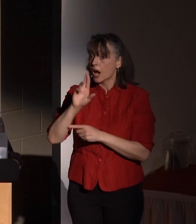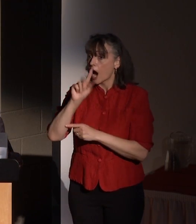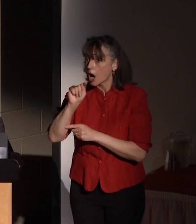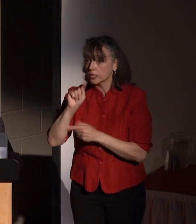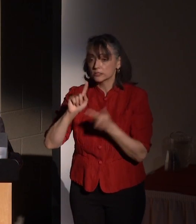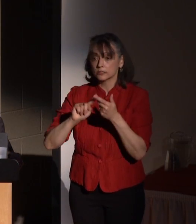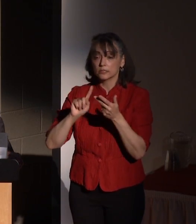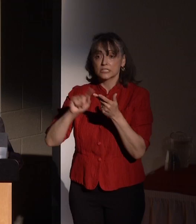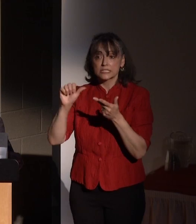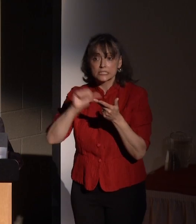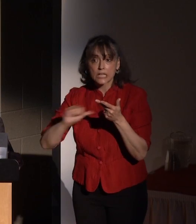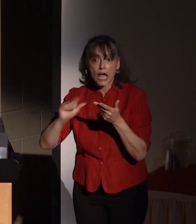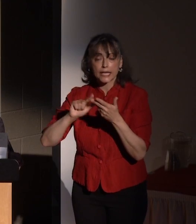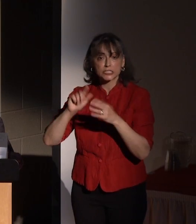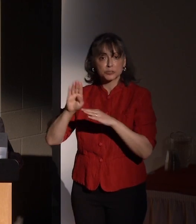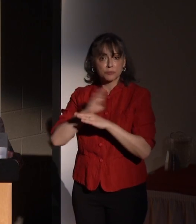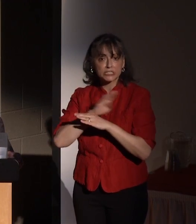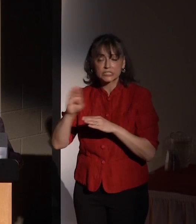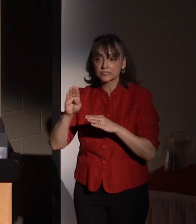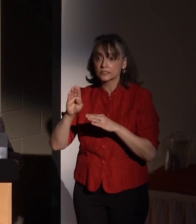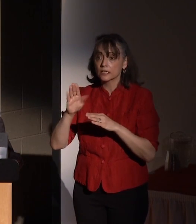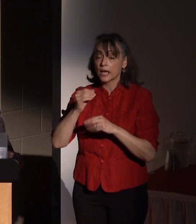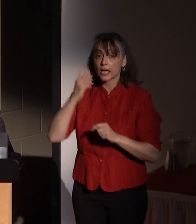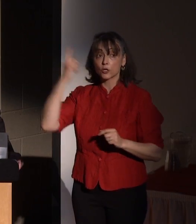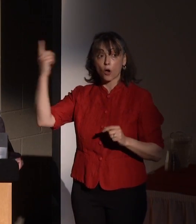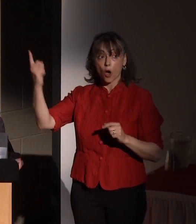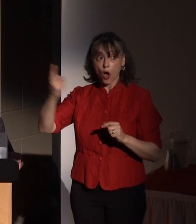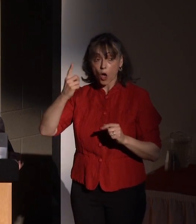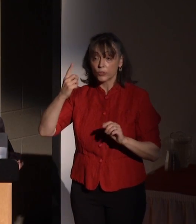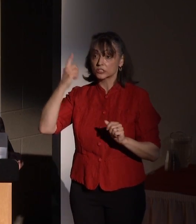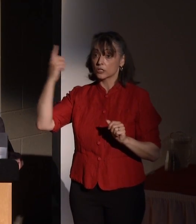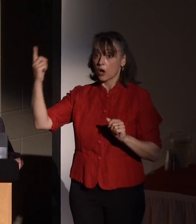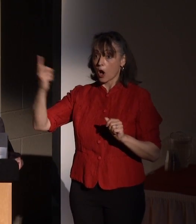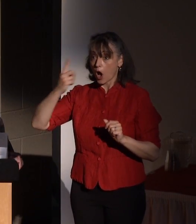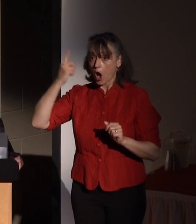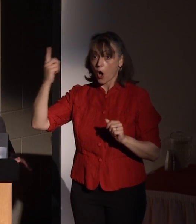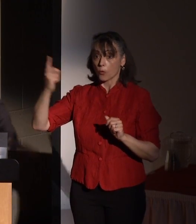and business; and always, always game-changing.